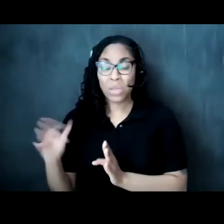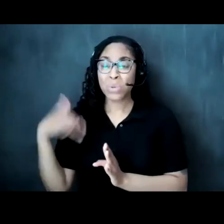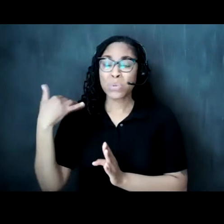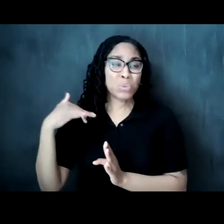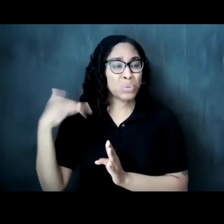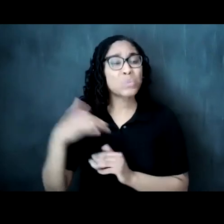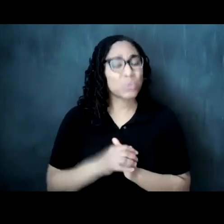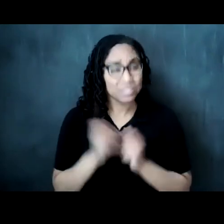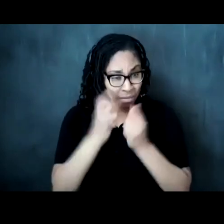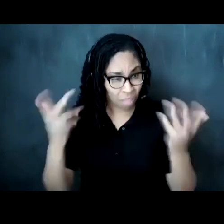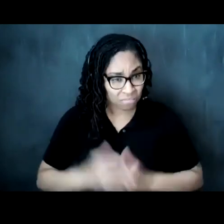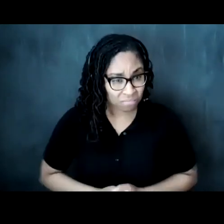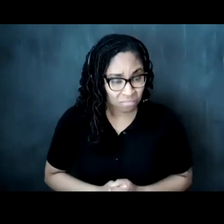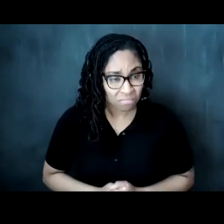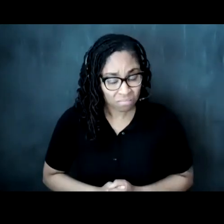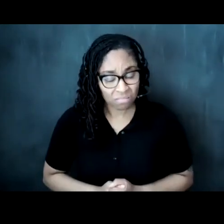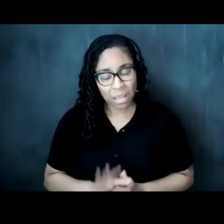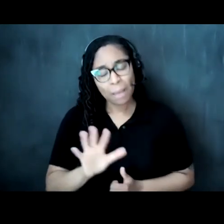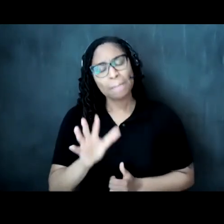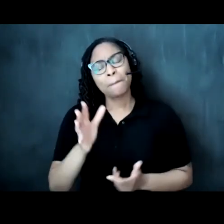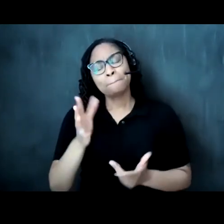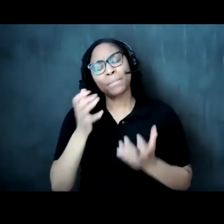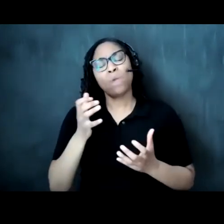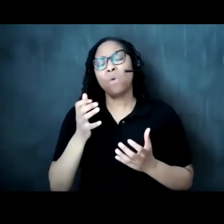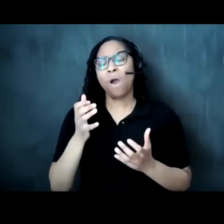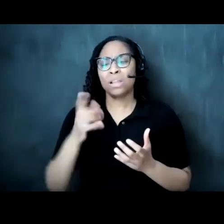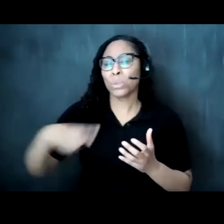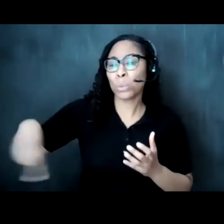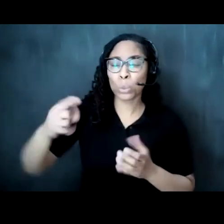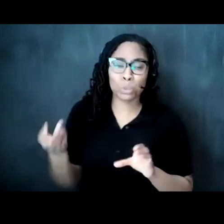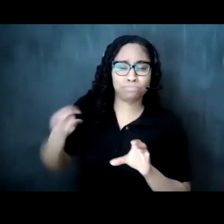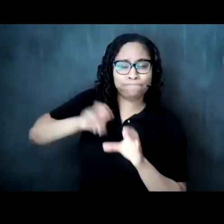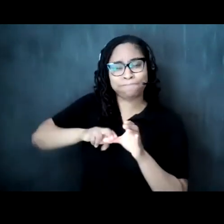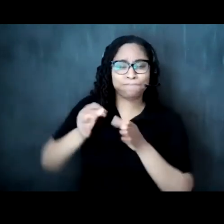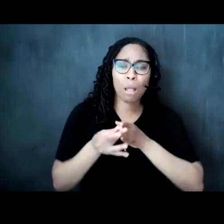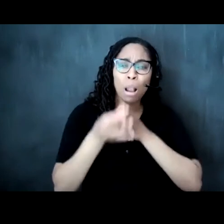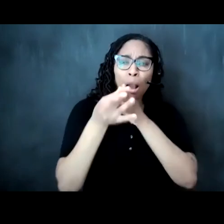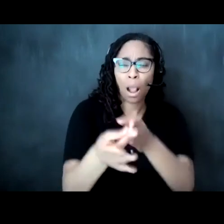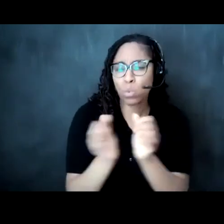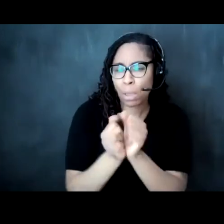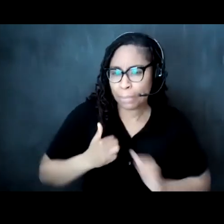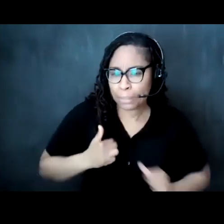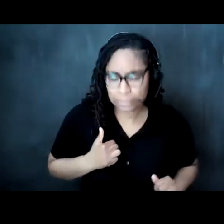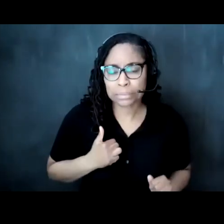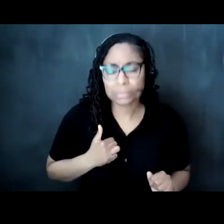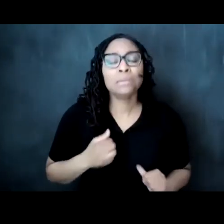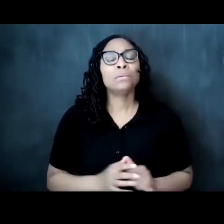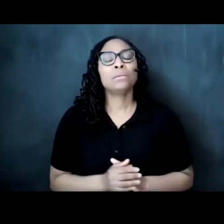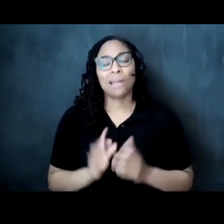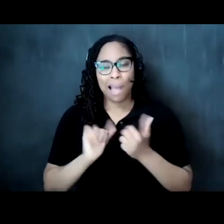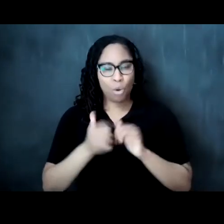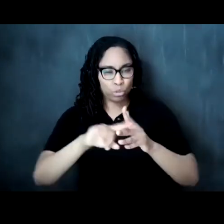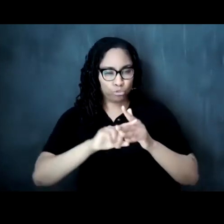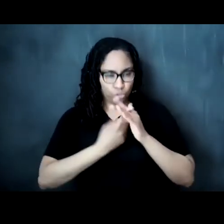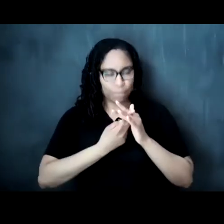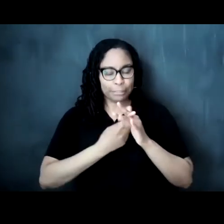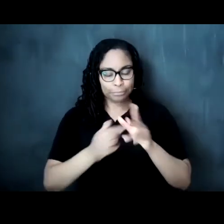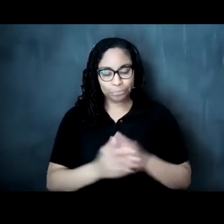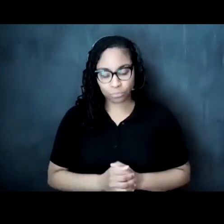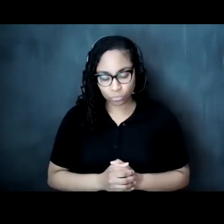want to to take us on a bit of a journey through it and and i i will start here so my my wife